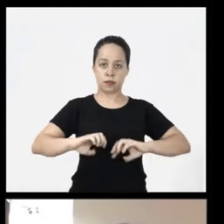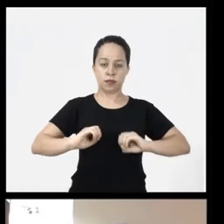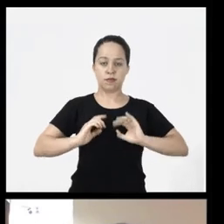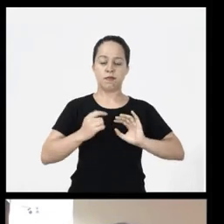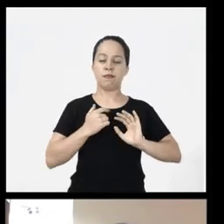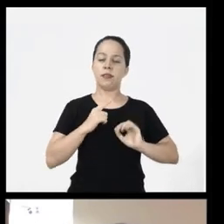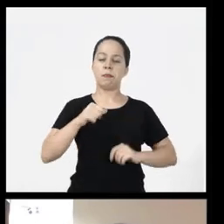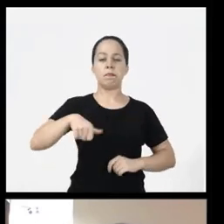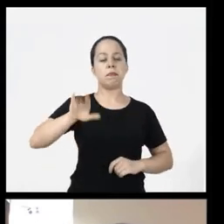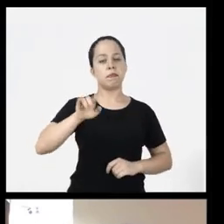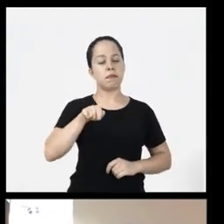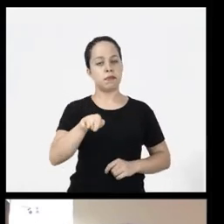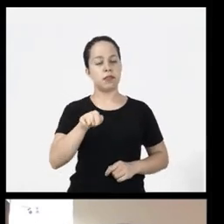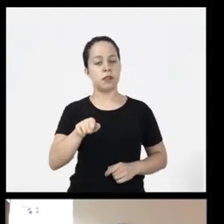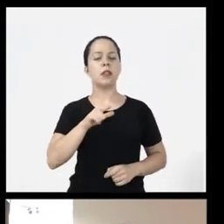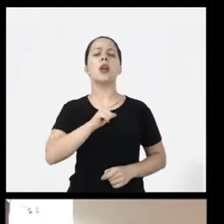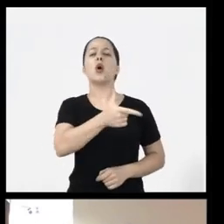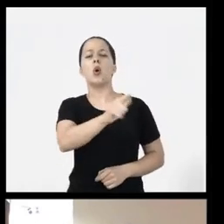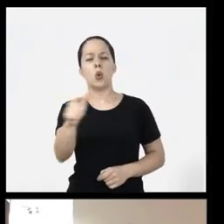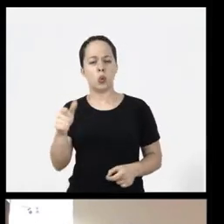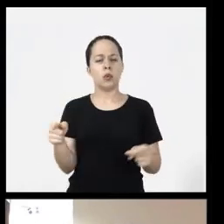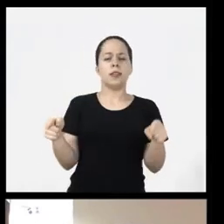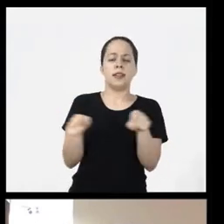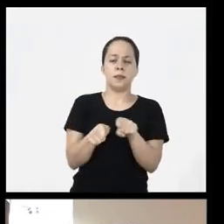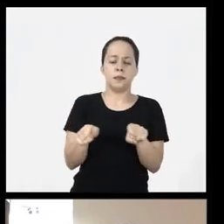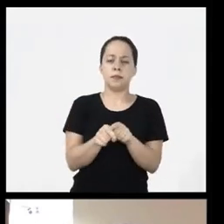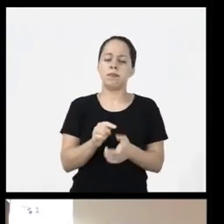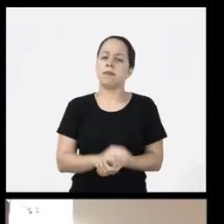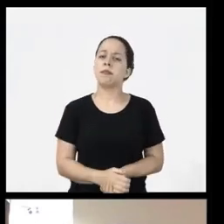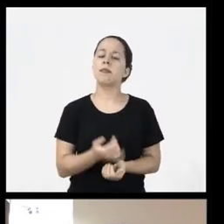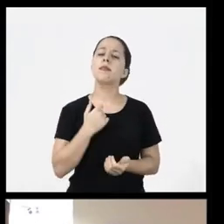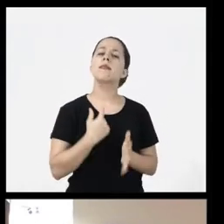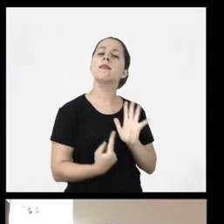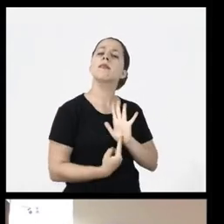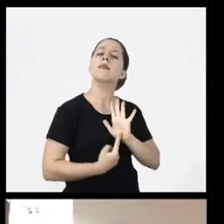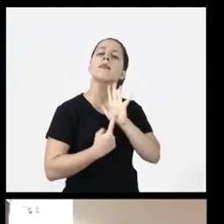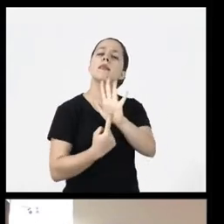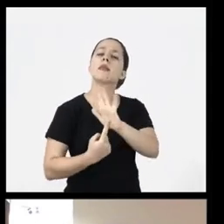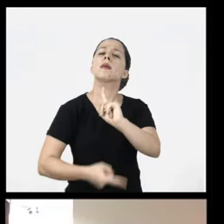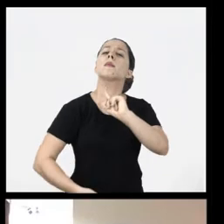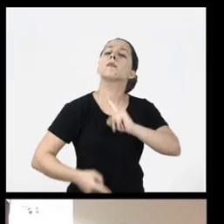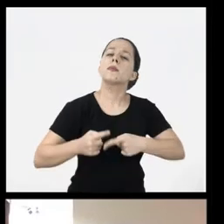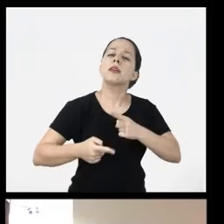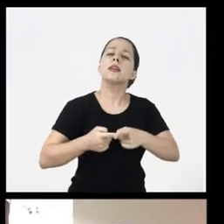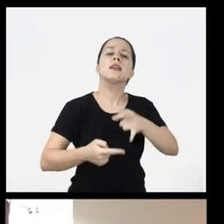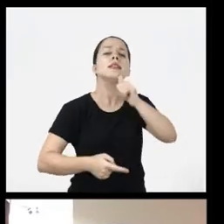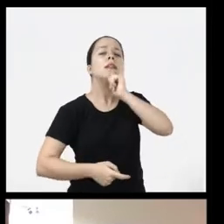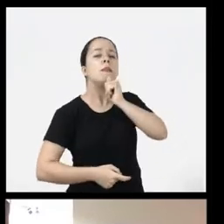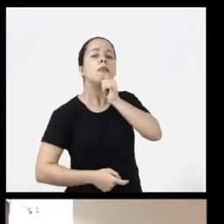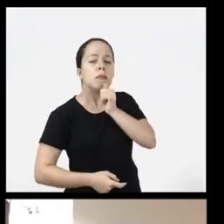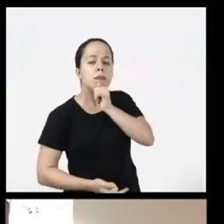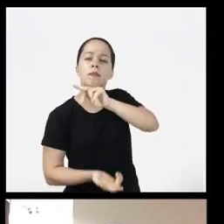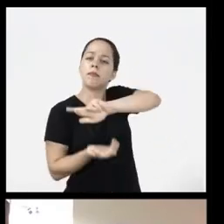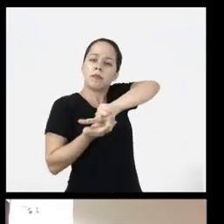say so but there are many others because that why I brought these examples of